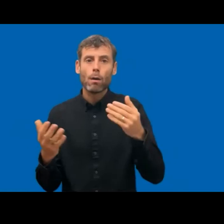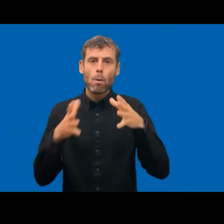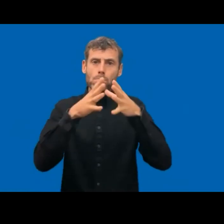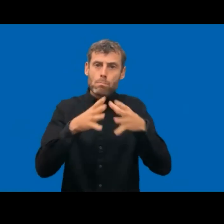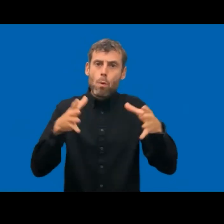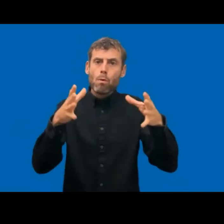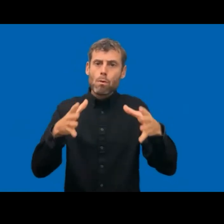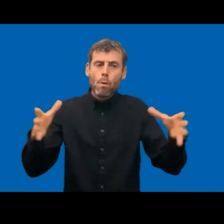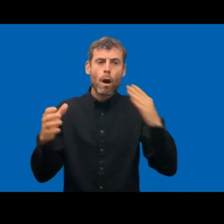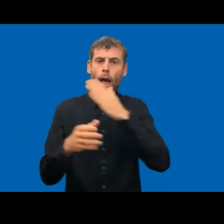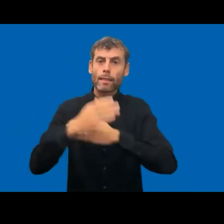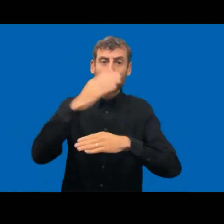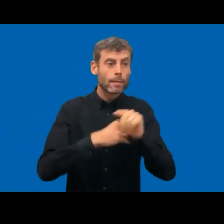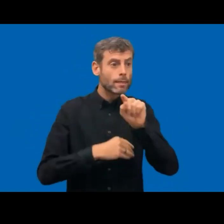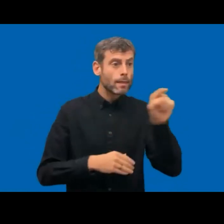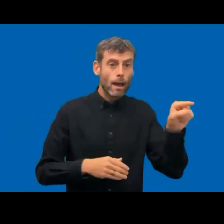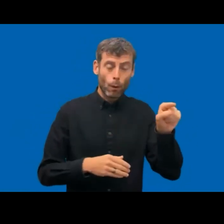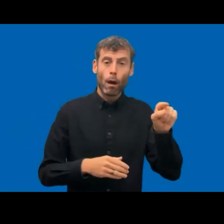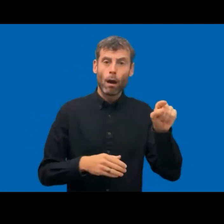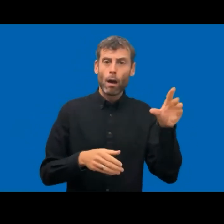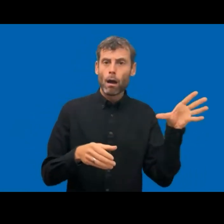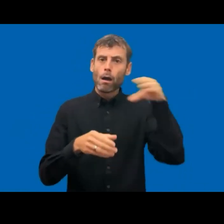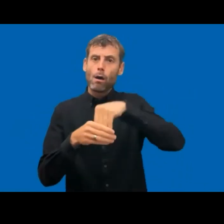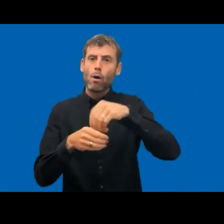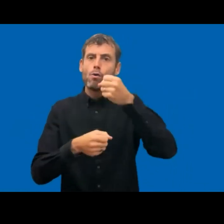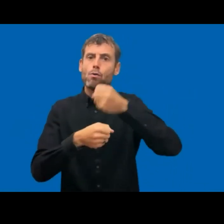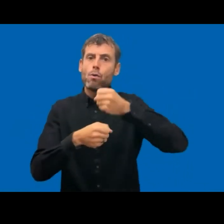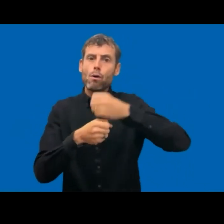much in line with the UN Convention On the Rights of Persons with Disabilities.